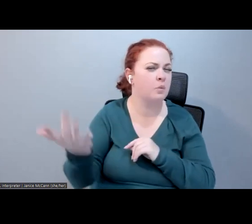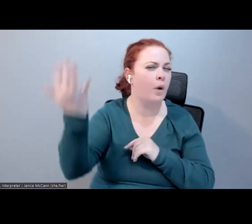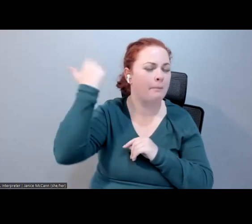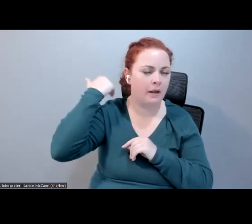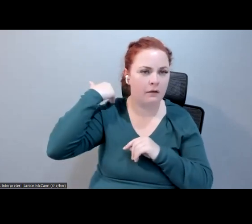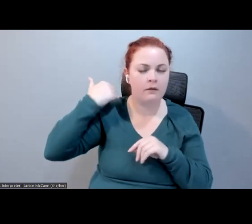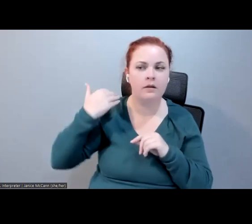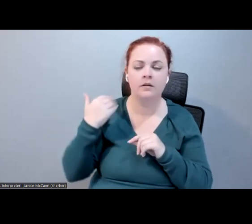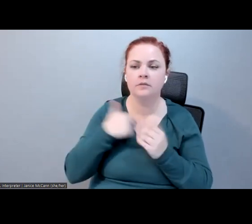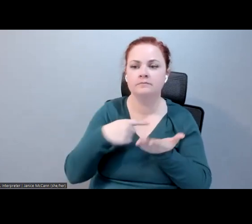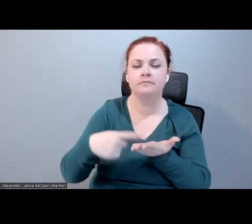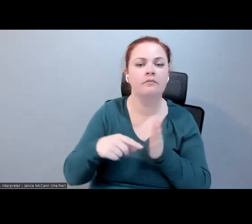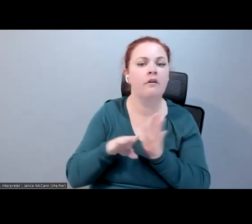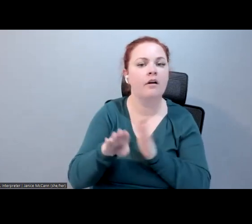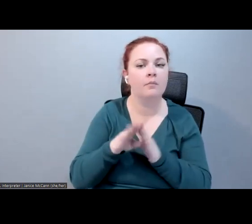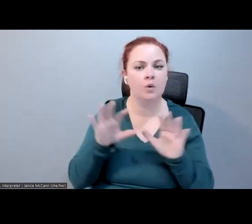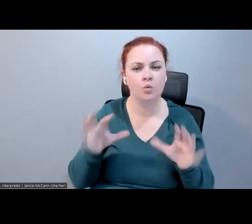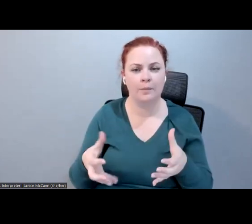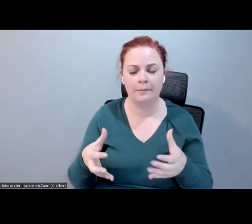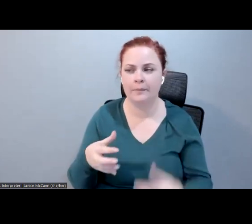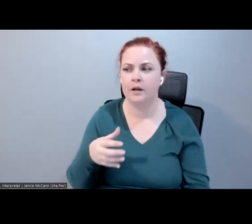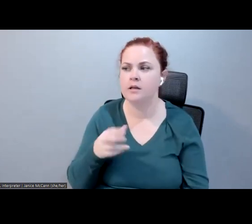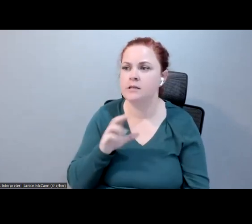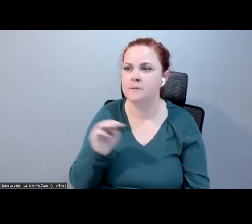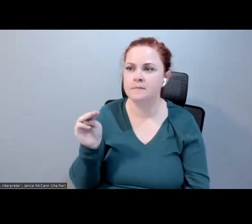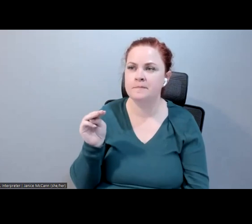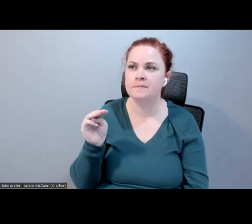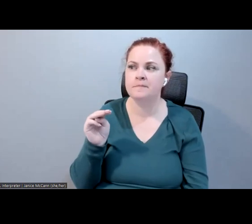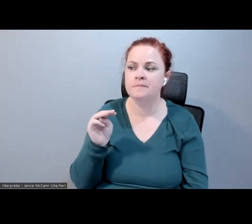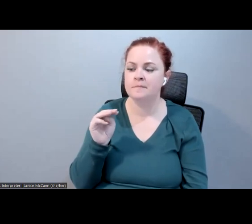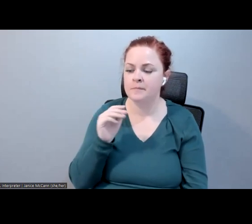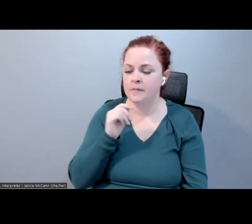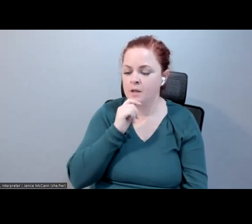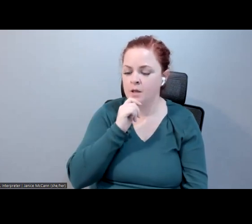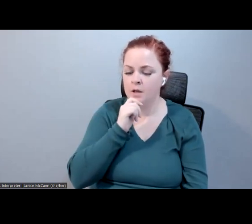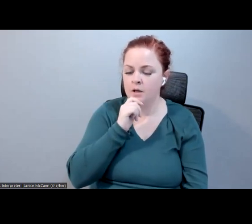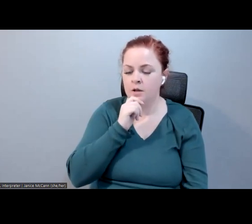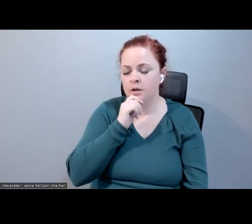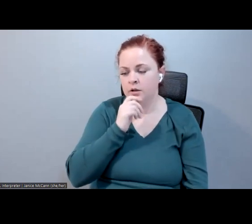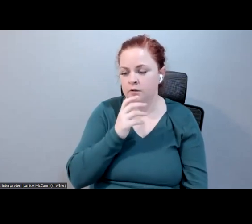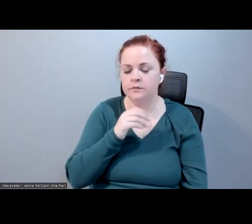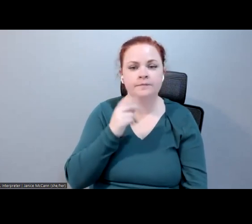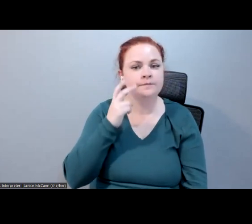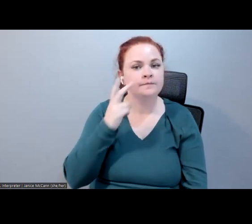the development group, I would see it as kind of offering the